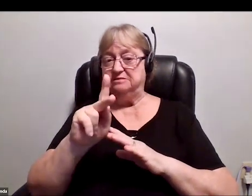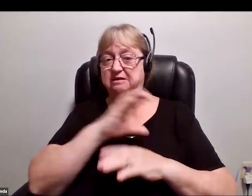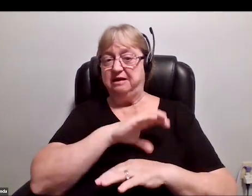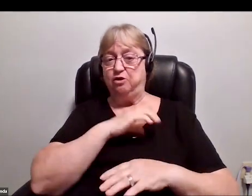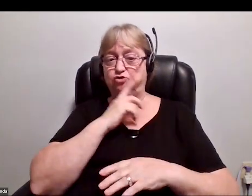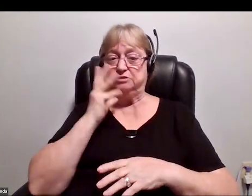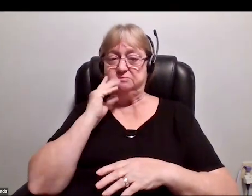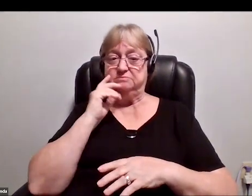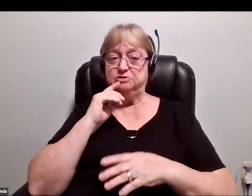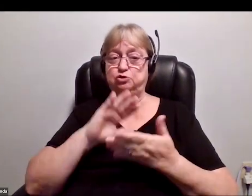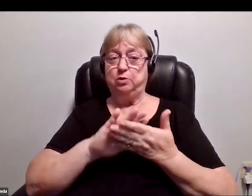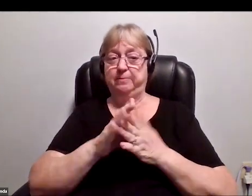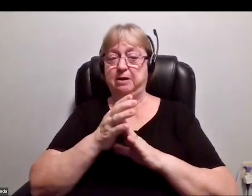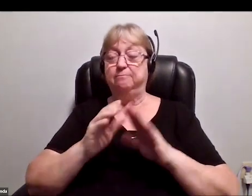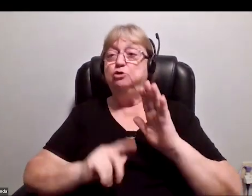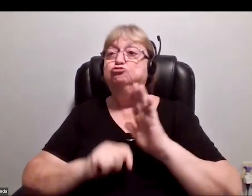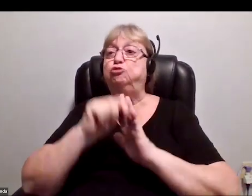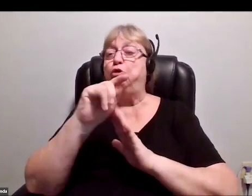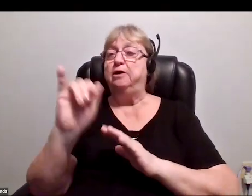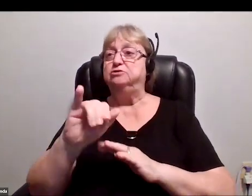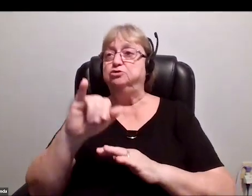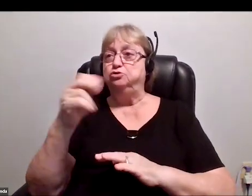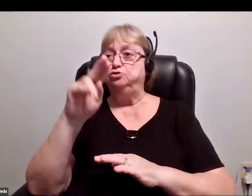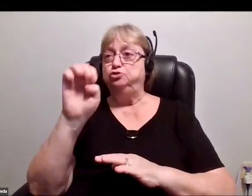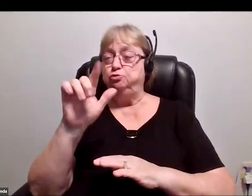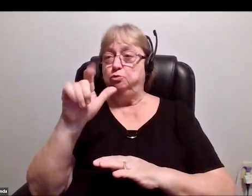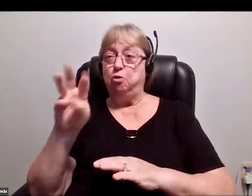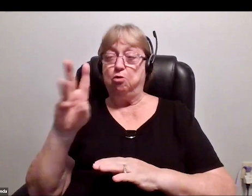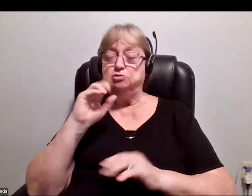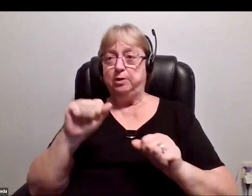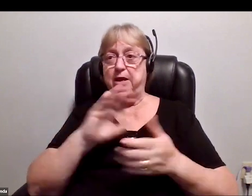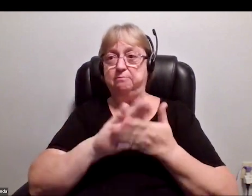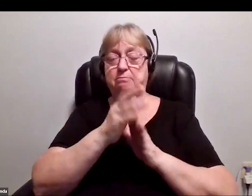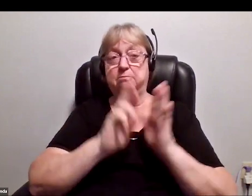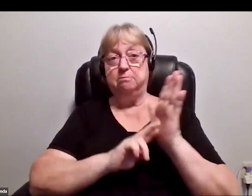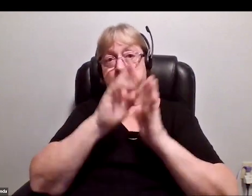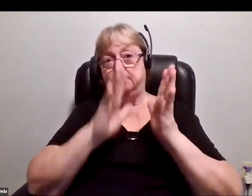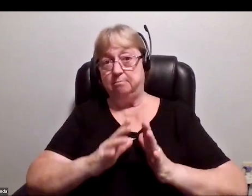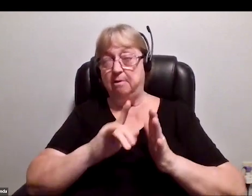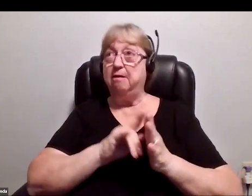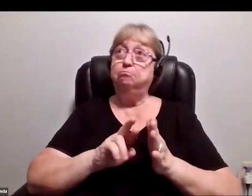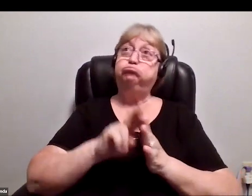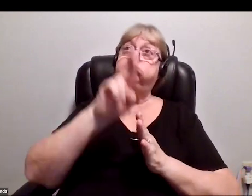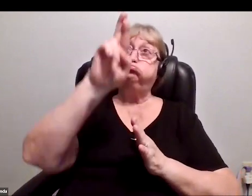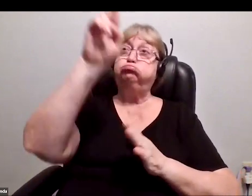so that he can become an astronaut to finally fly to space on an assumed personality because in that movie,